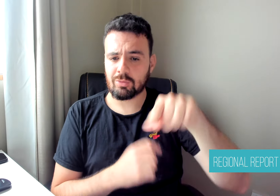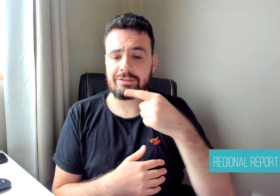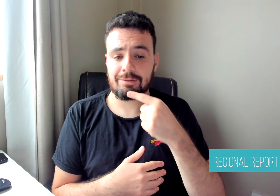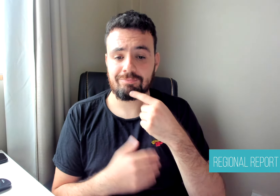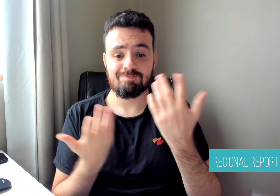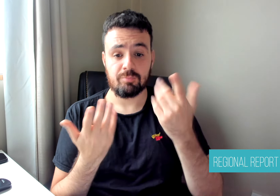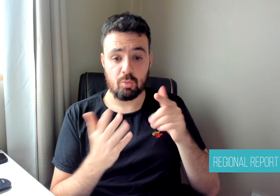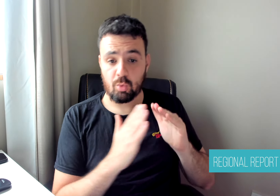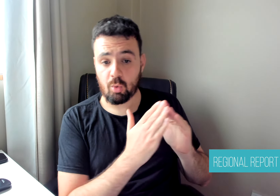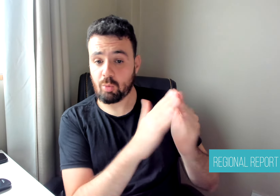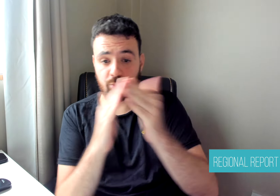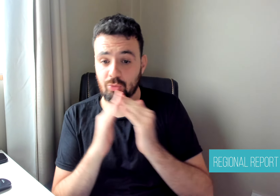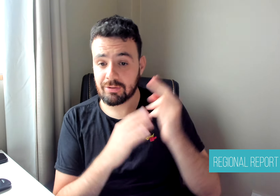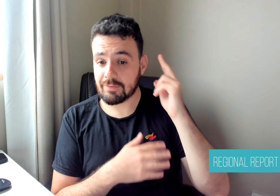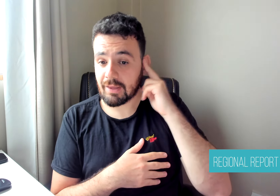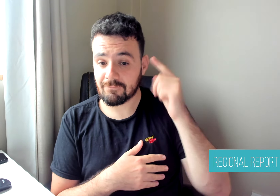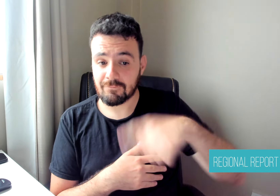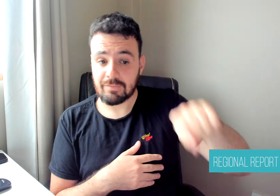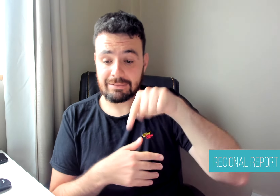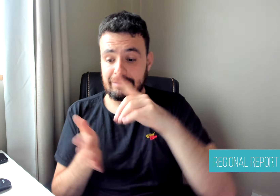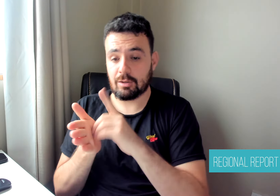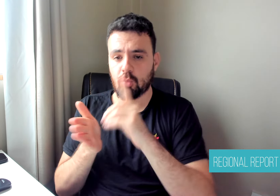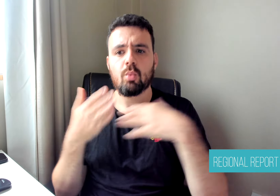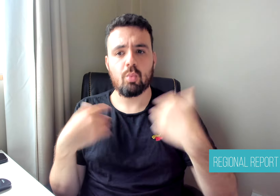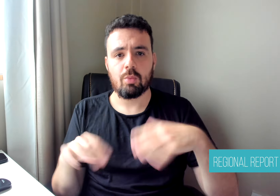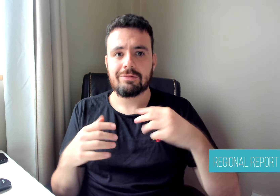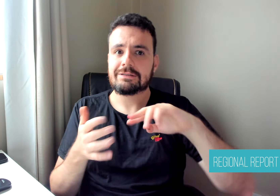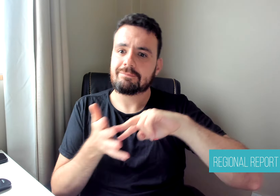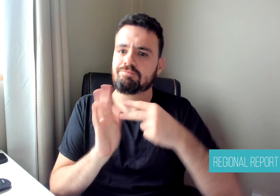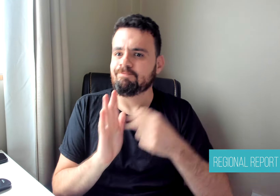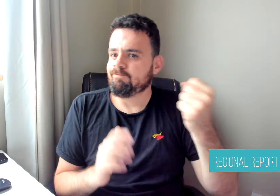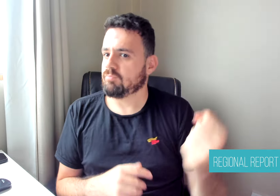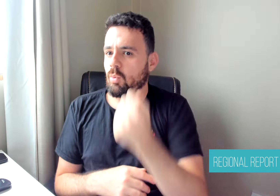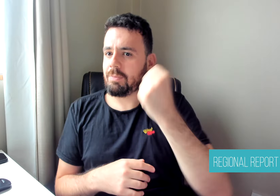said PUCP. Doctor Miguel Rodríguez Mondoñedo, who led the project,